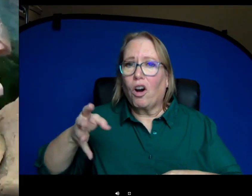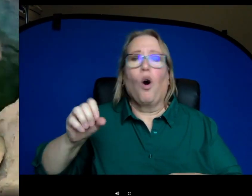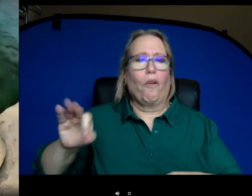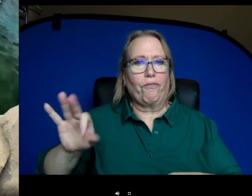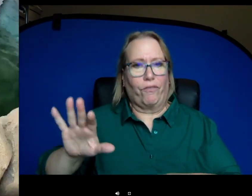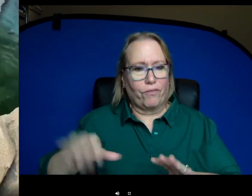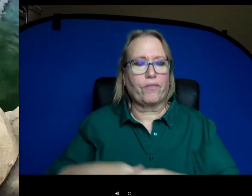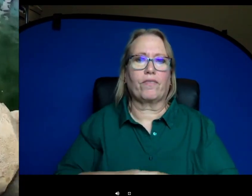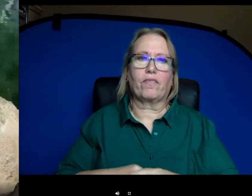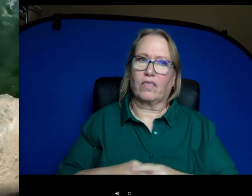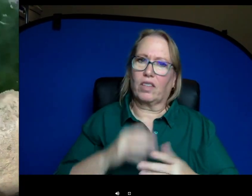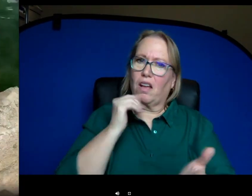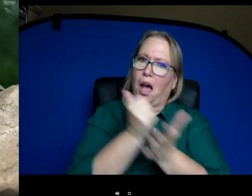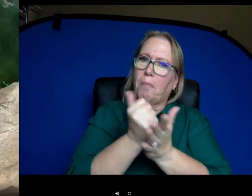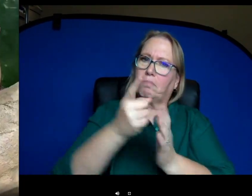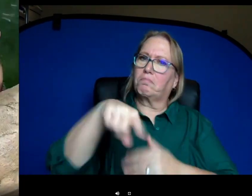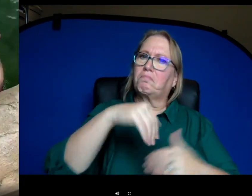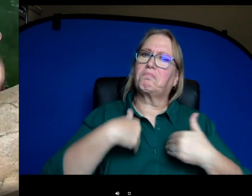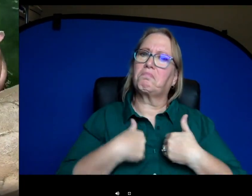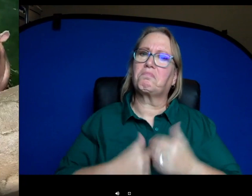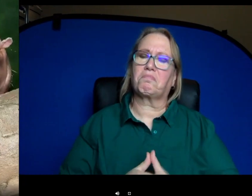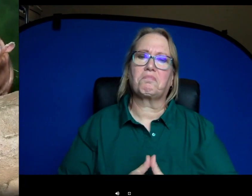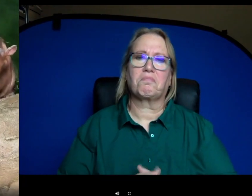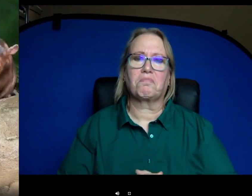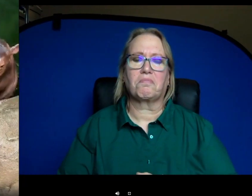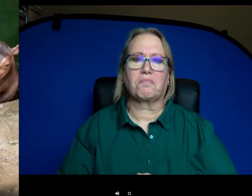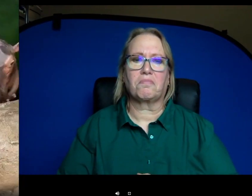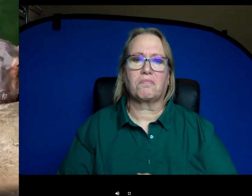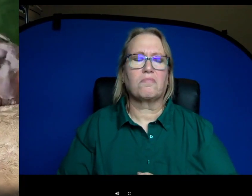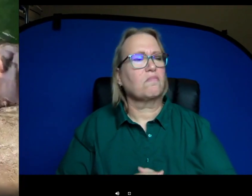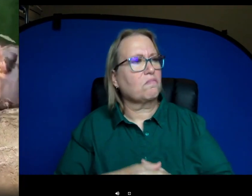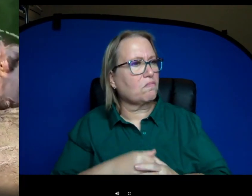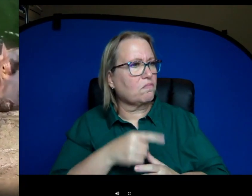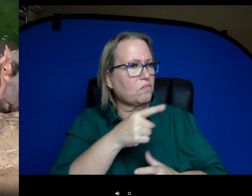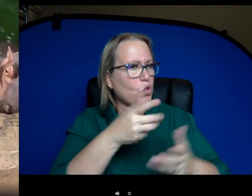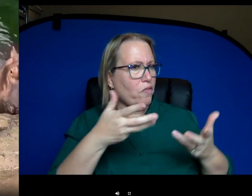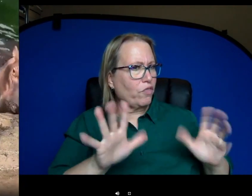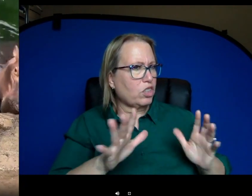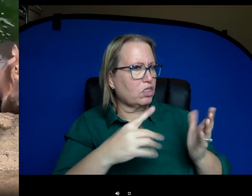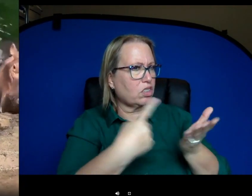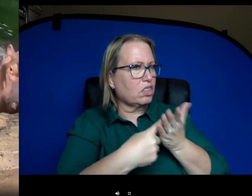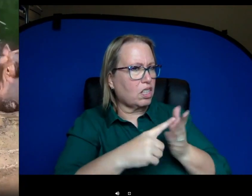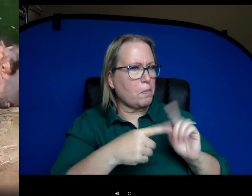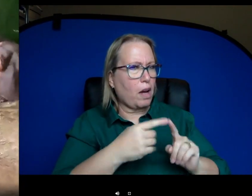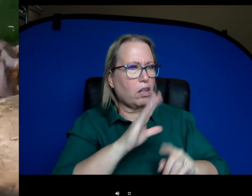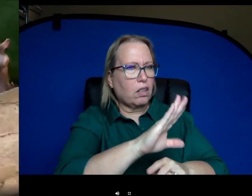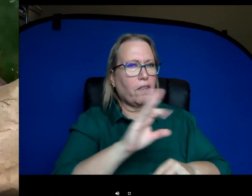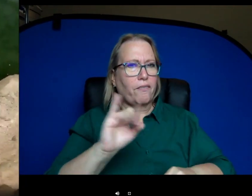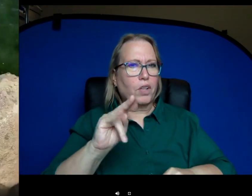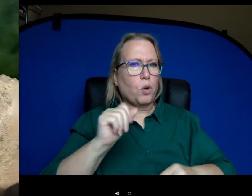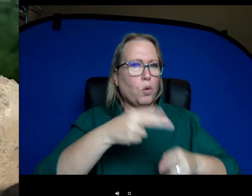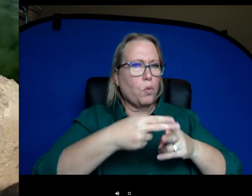difference for all animals. Did you talk about how big Fiona is right now? I mentioned at